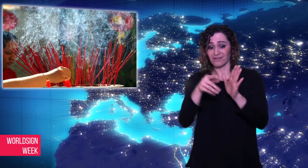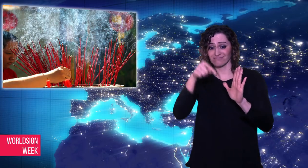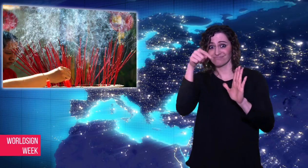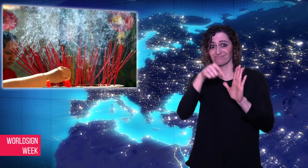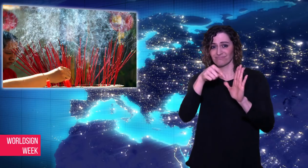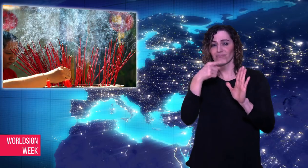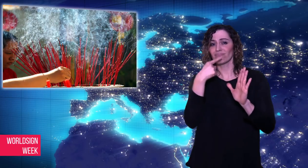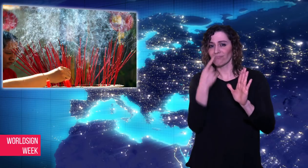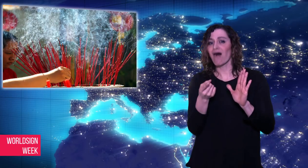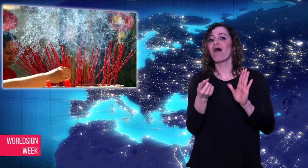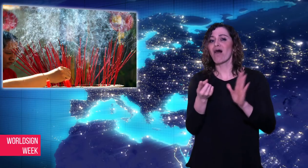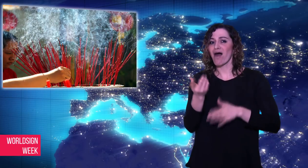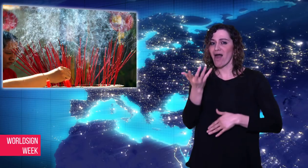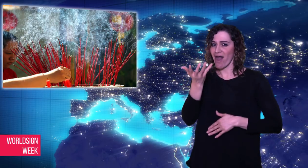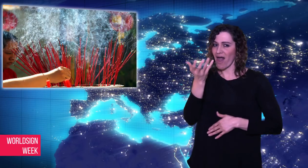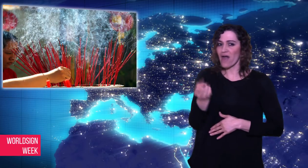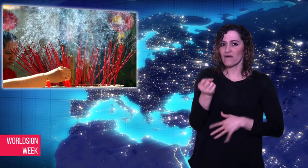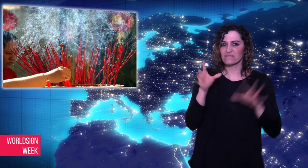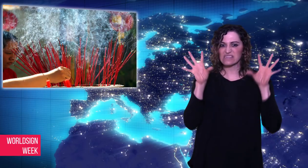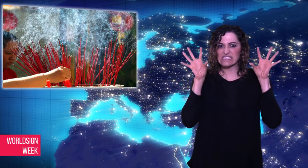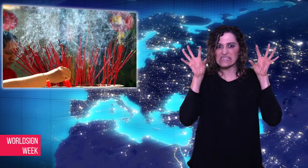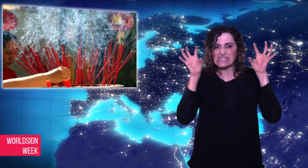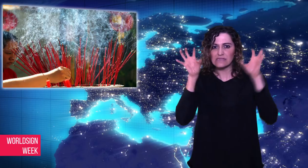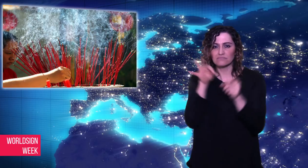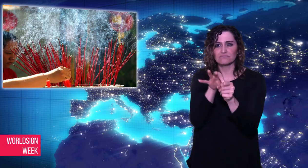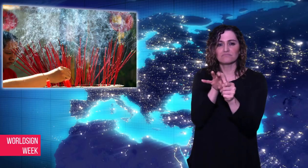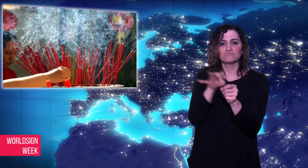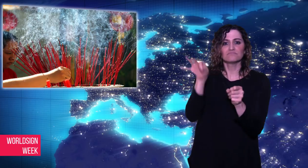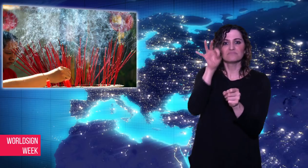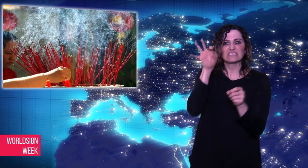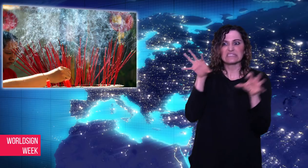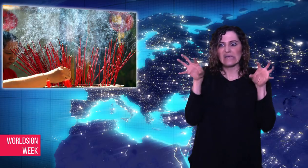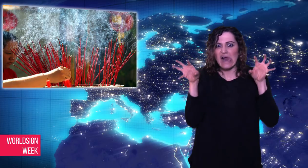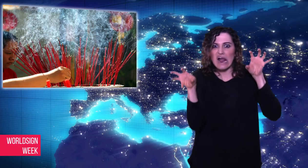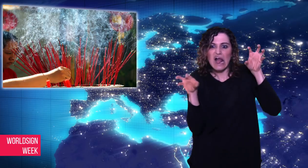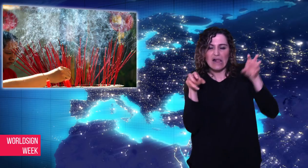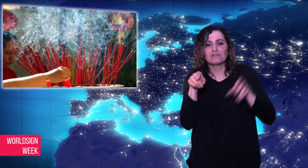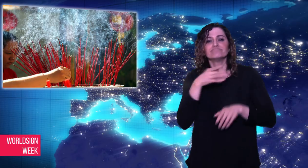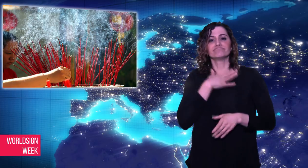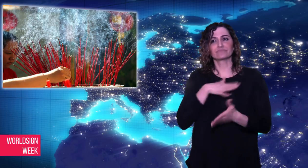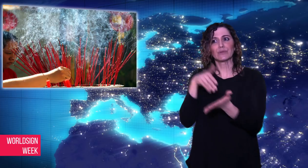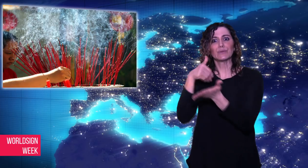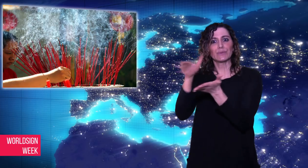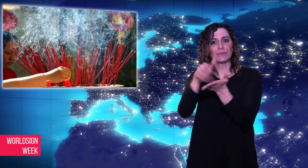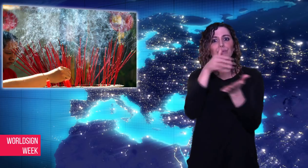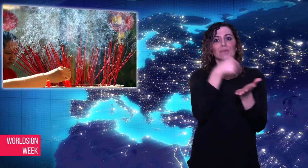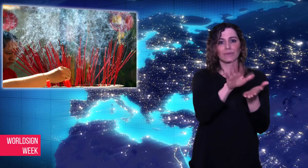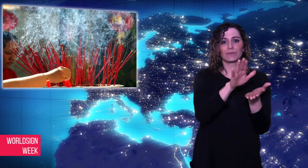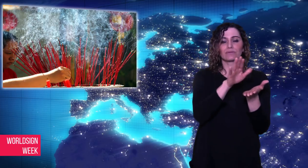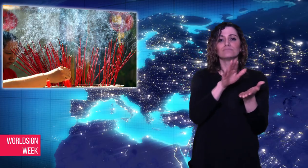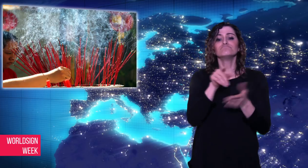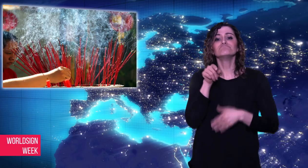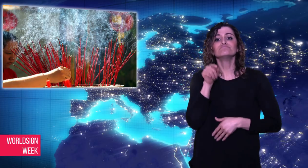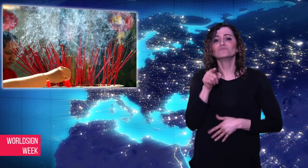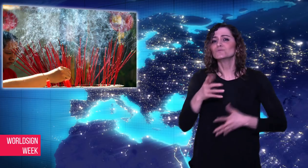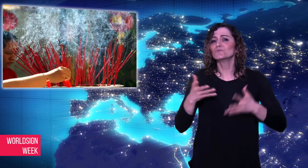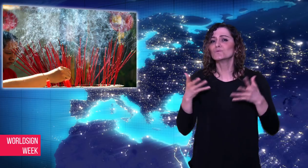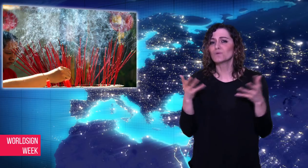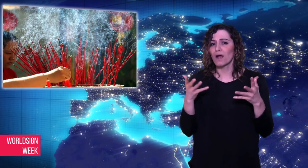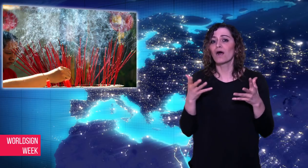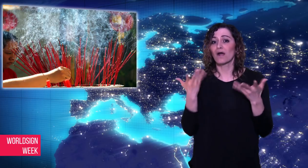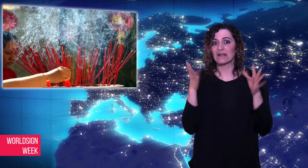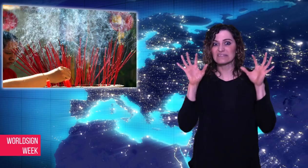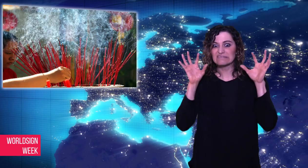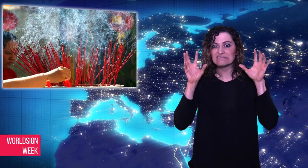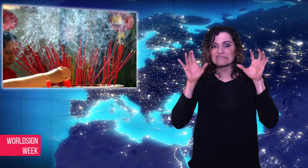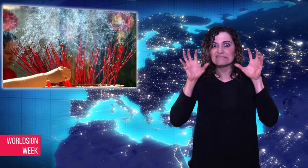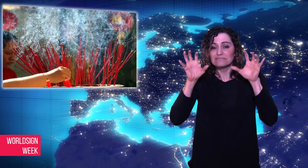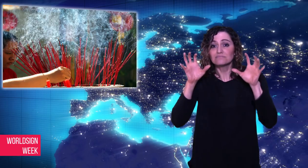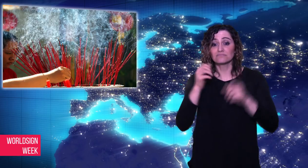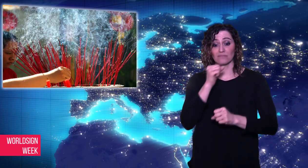Chinese New Year and its traditions. A